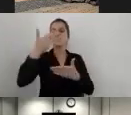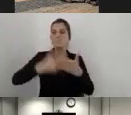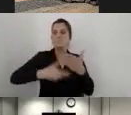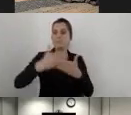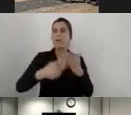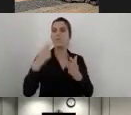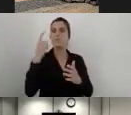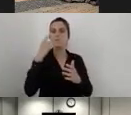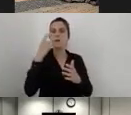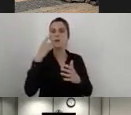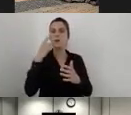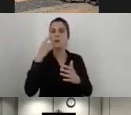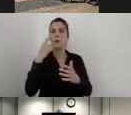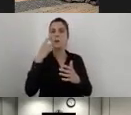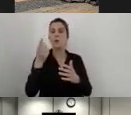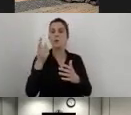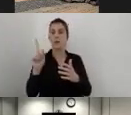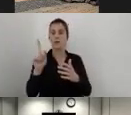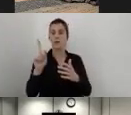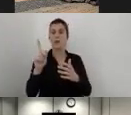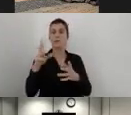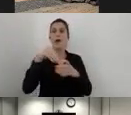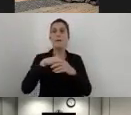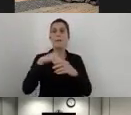the existing accessibility components that are already here.